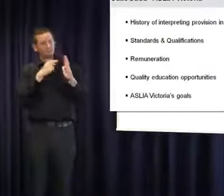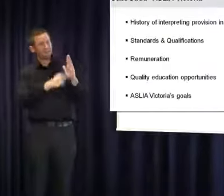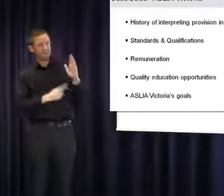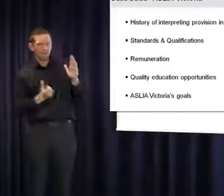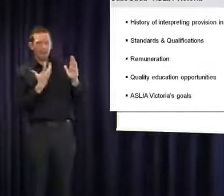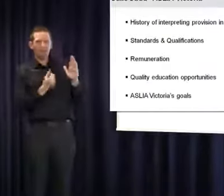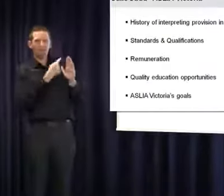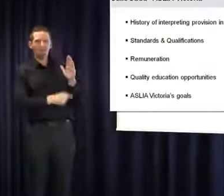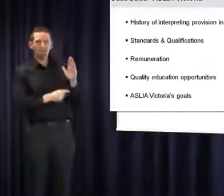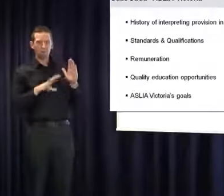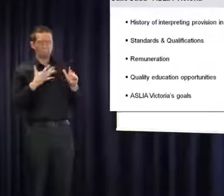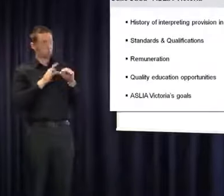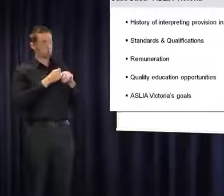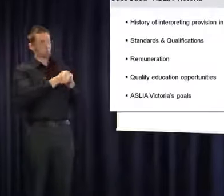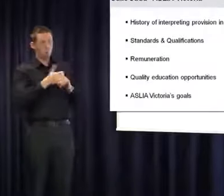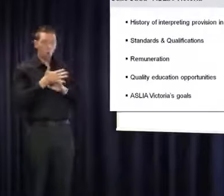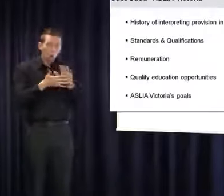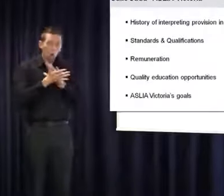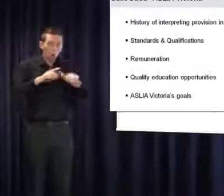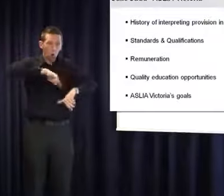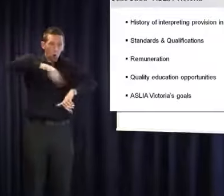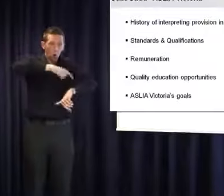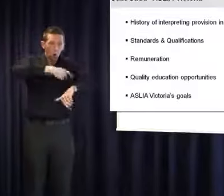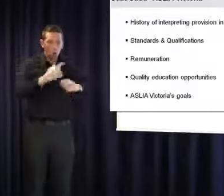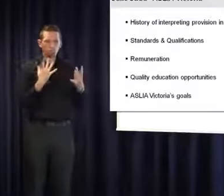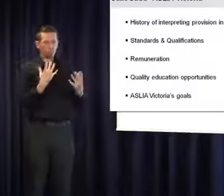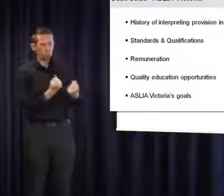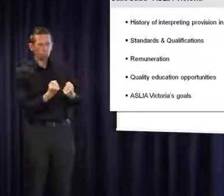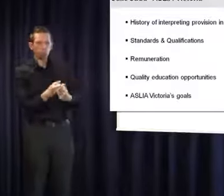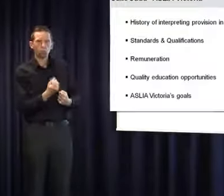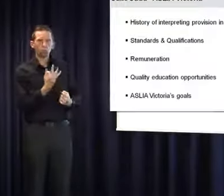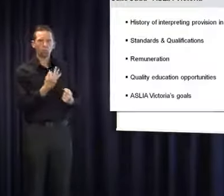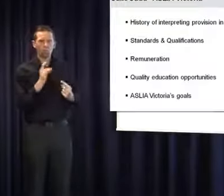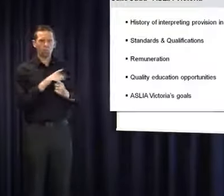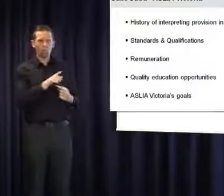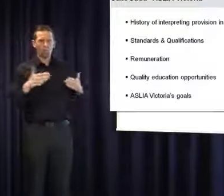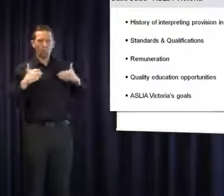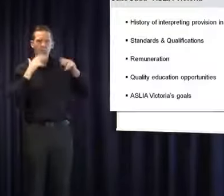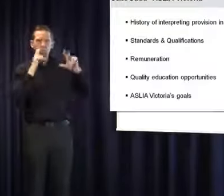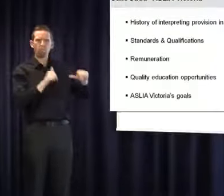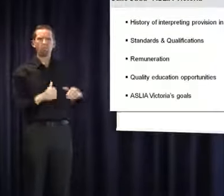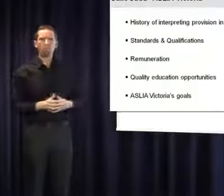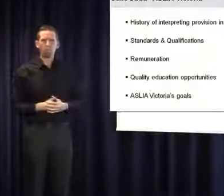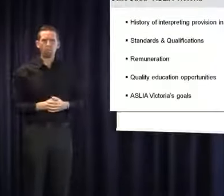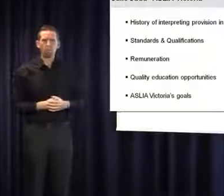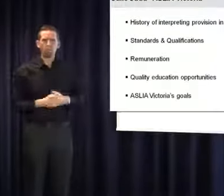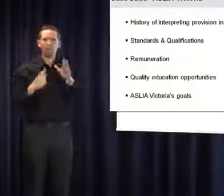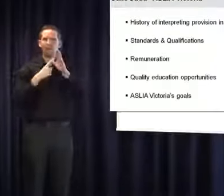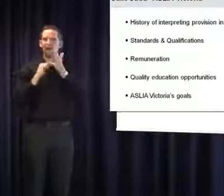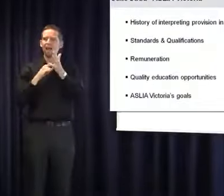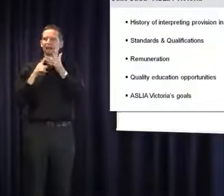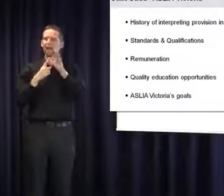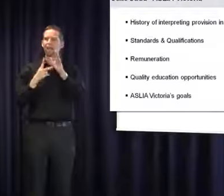there to protect the health of interpreters. ASLIA Victoria's goals are to work with parents,